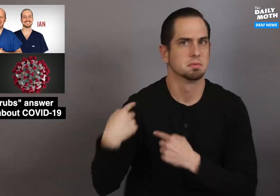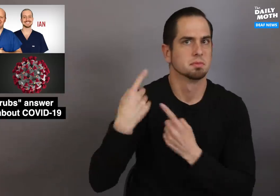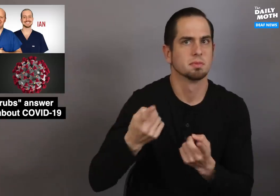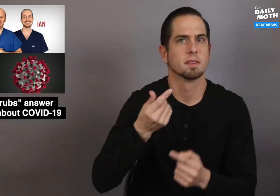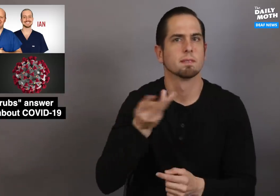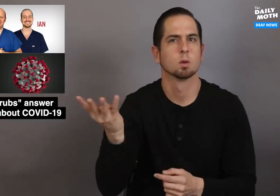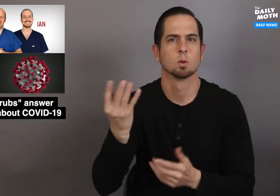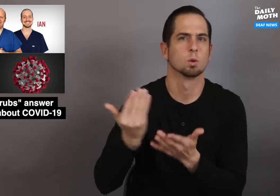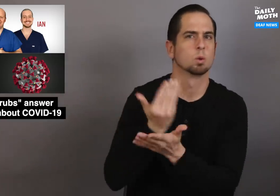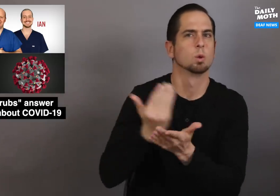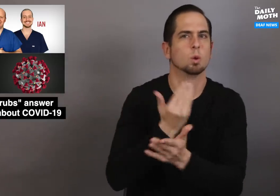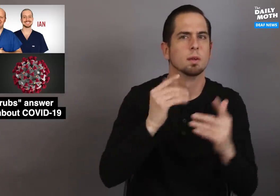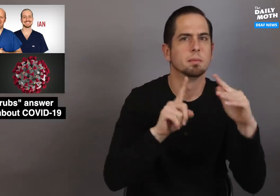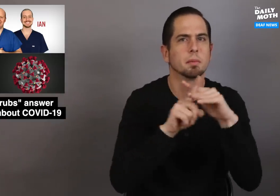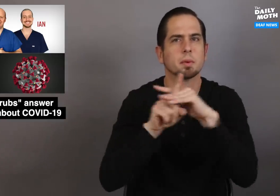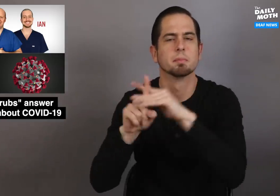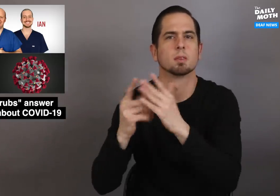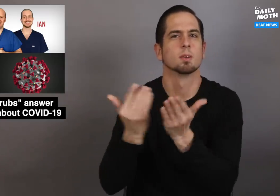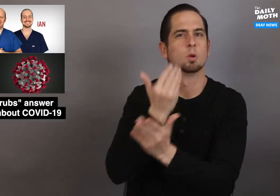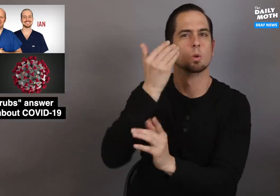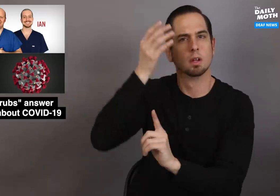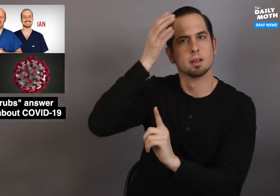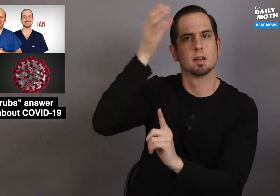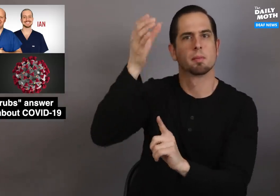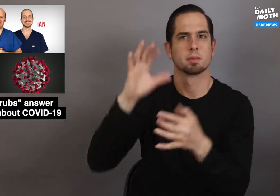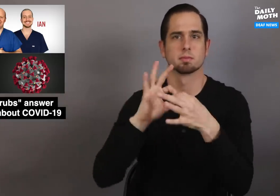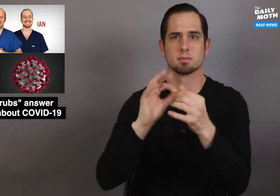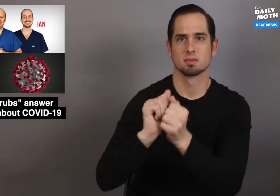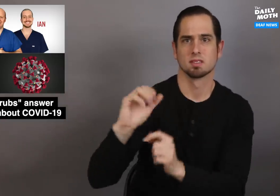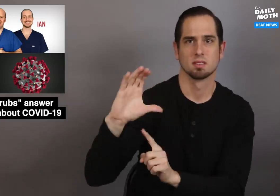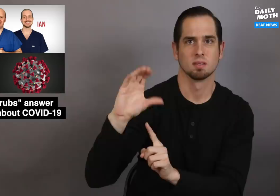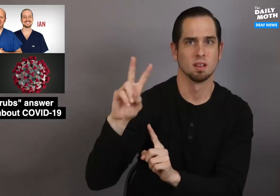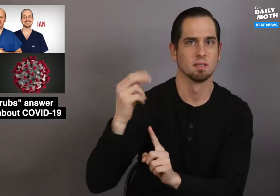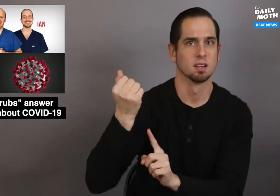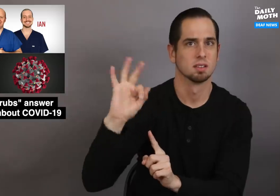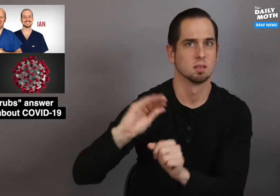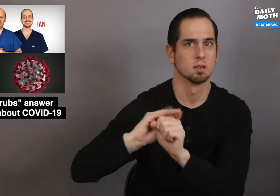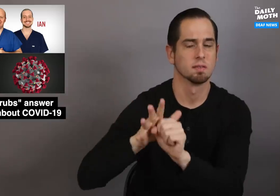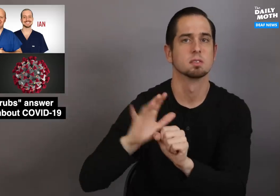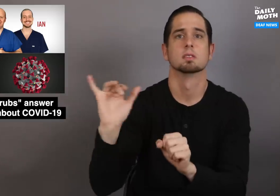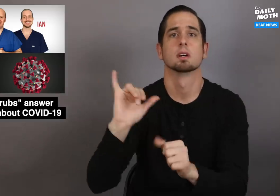There several new things and concepts about COVID-19